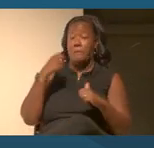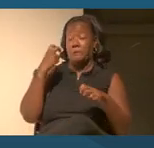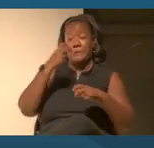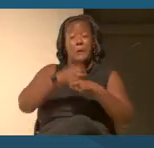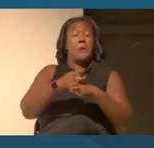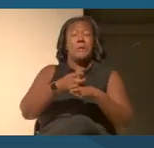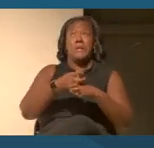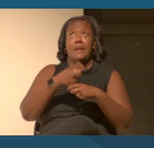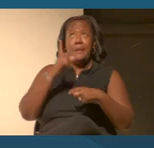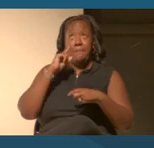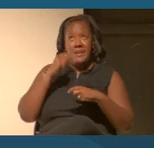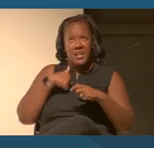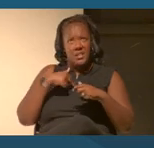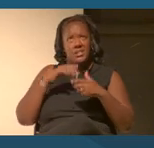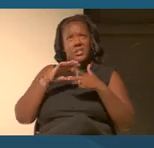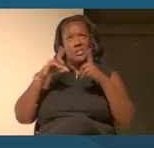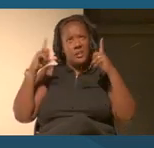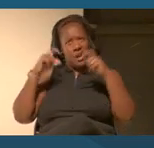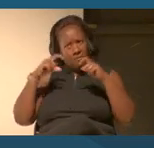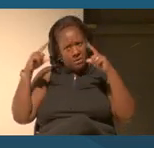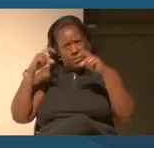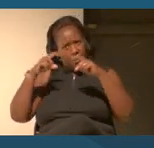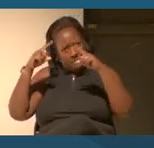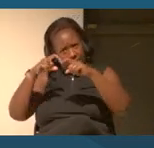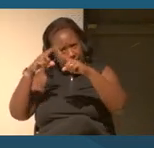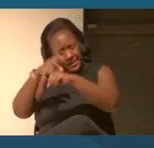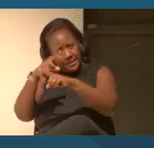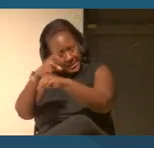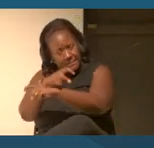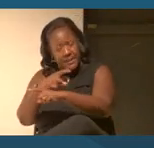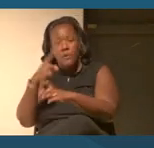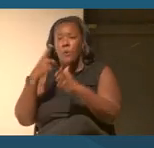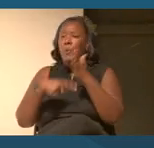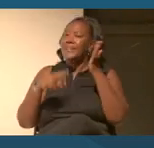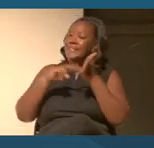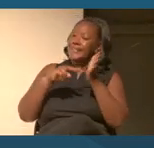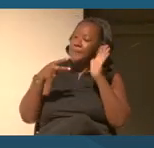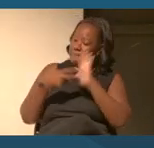lead you down a very complicated path, which is, what does it mean to actually properly